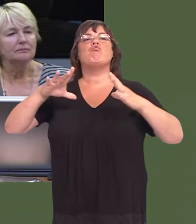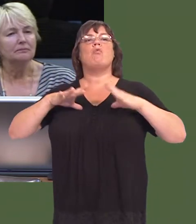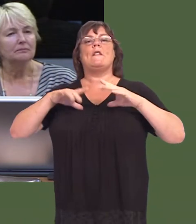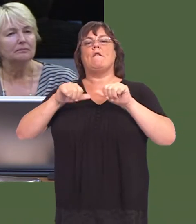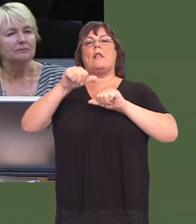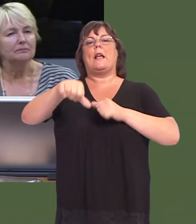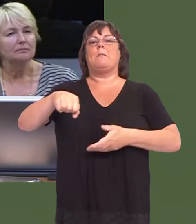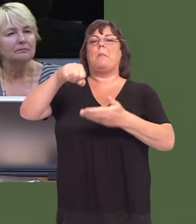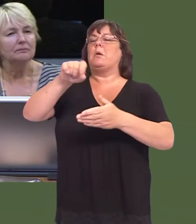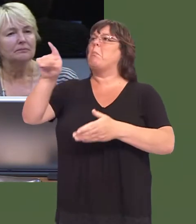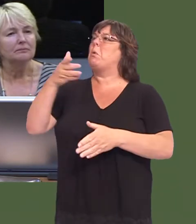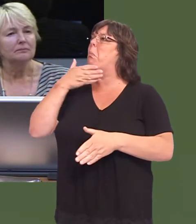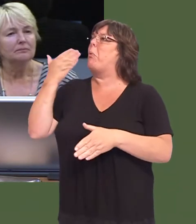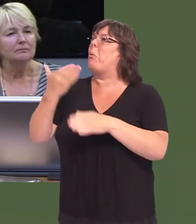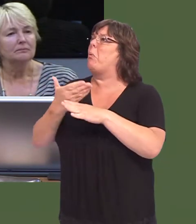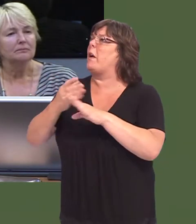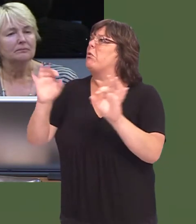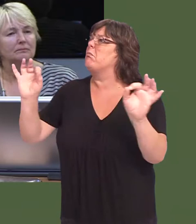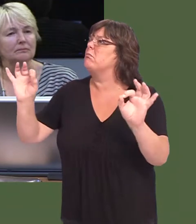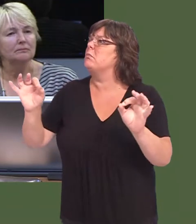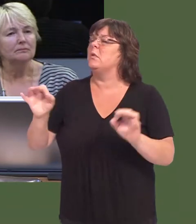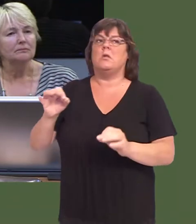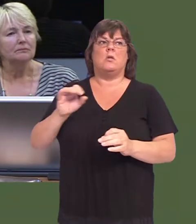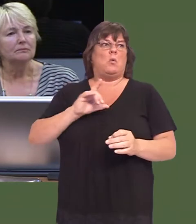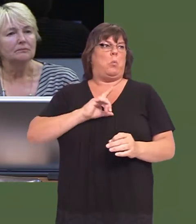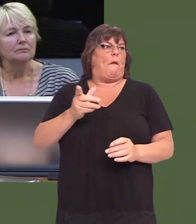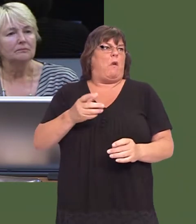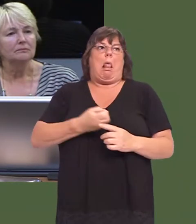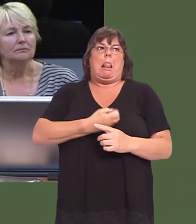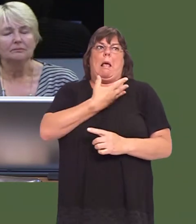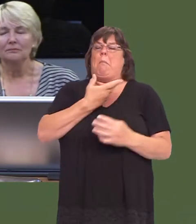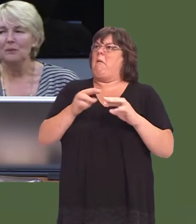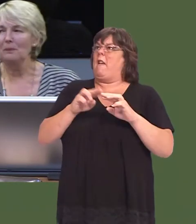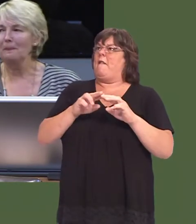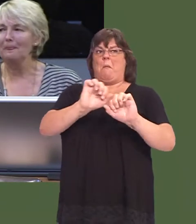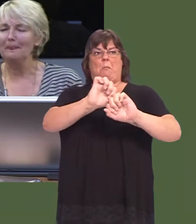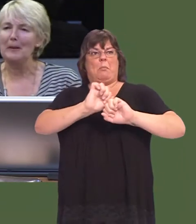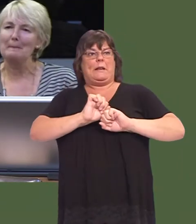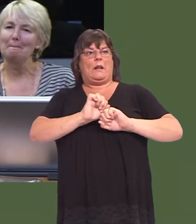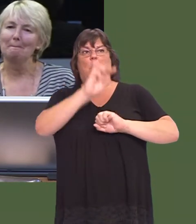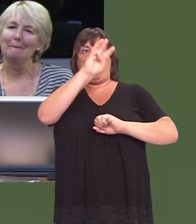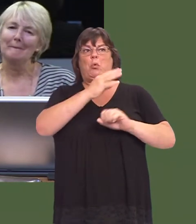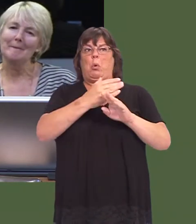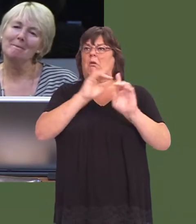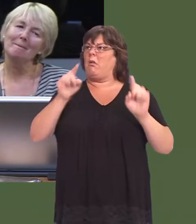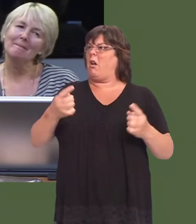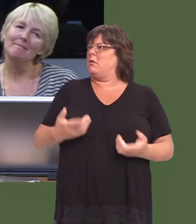So, your lack of action begs the question: what is the point of Labour if youíre not able to protect Welsh workers? First Ministeró[Interruption.]